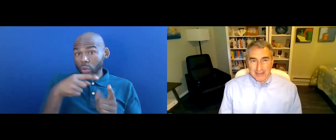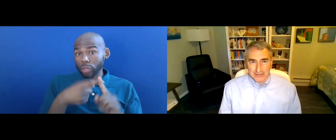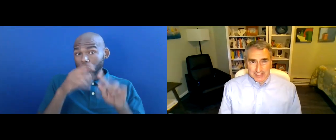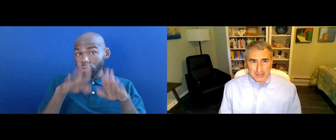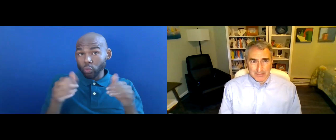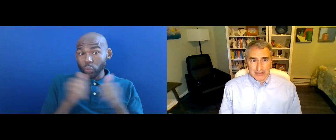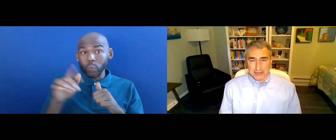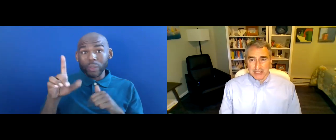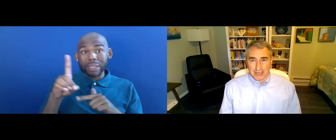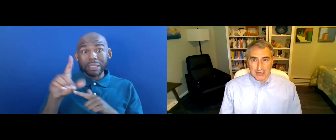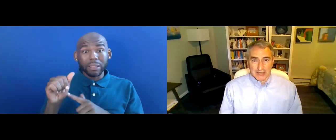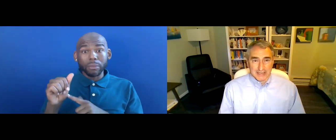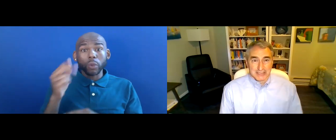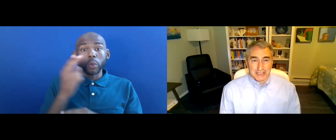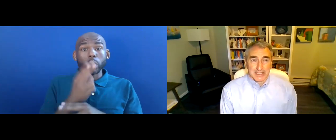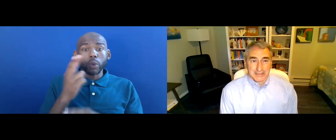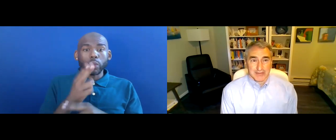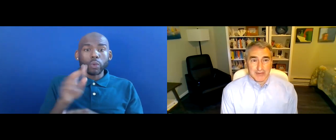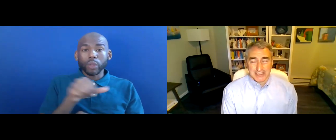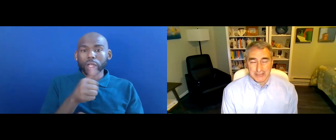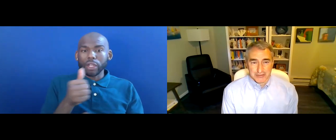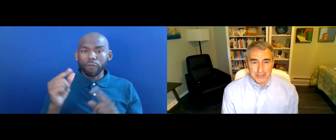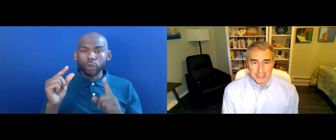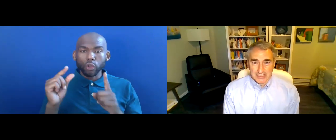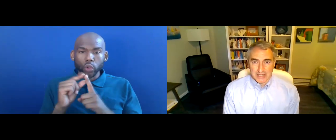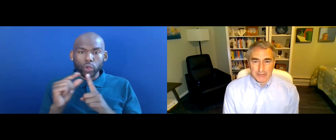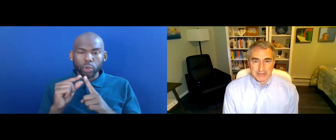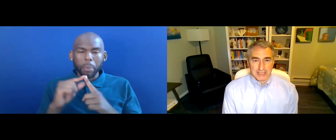SLIGHTLY DIFFERENT TERM AT OCR, BECAUSE THE STAY STATUTES ARE WRITTEN.